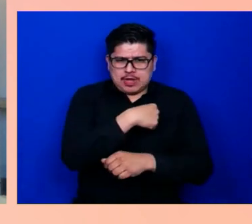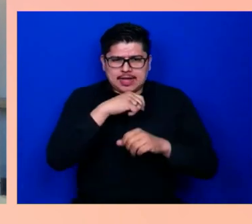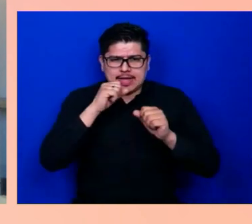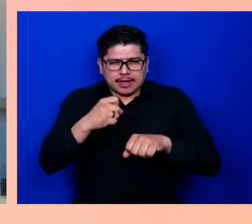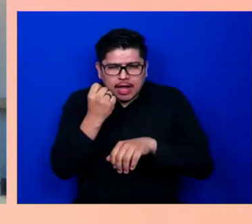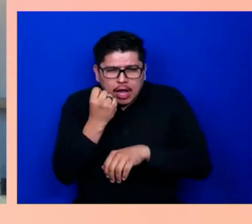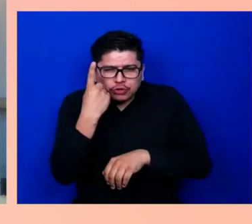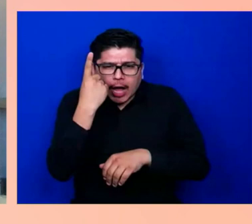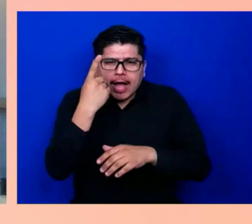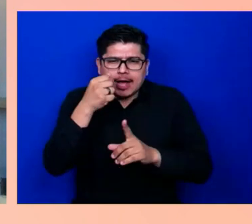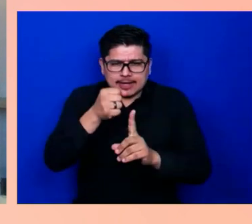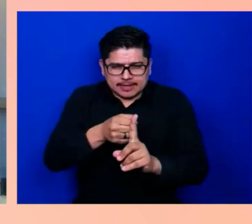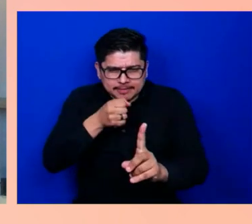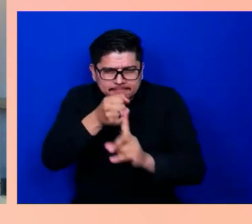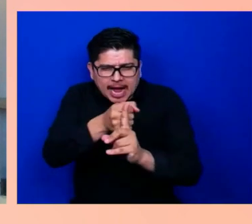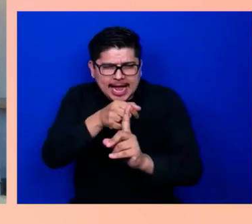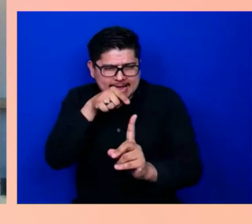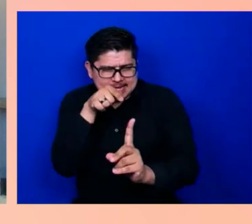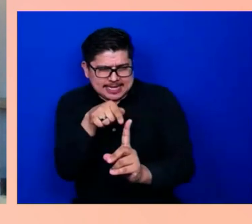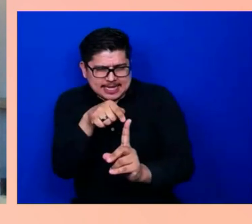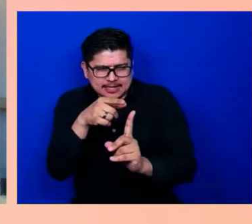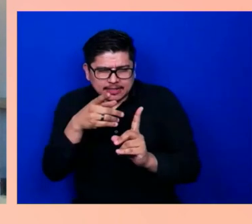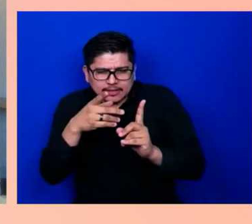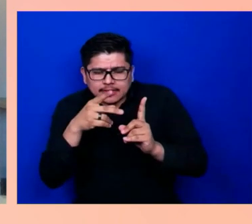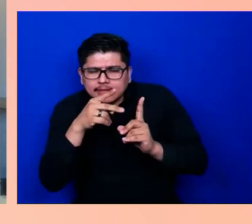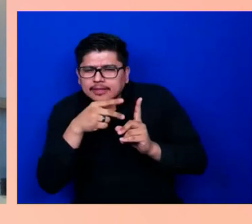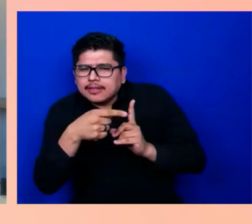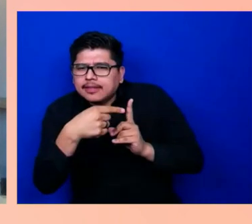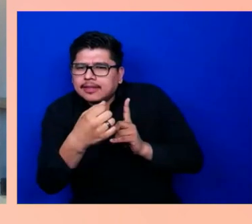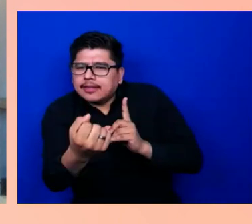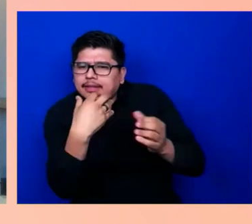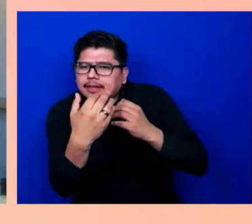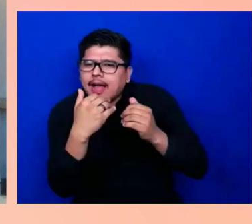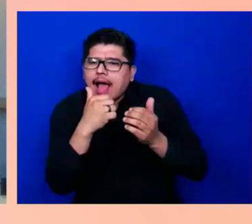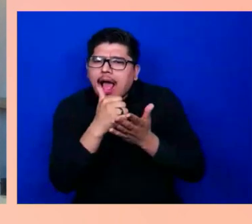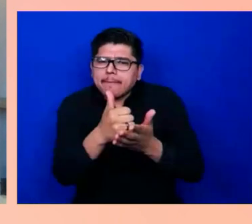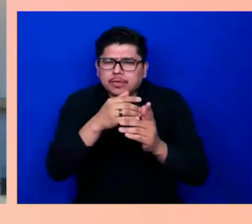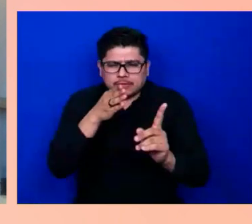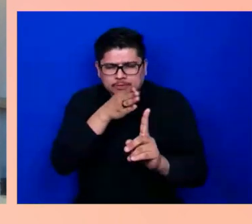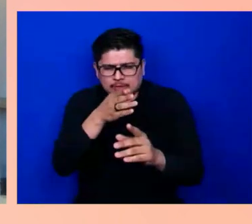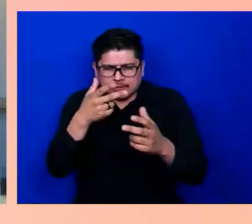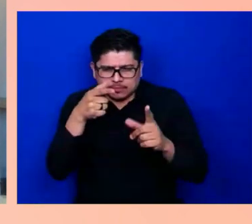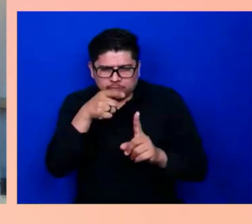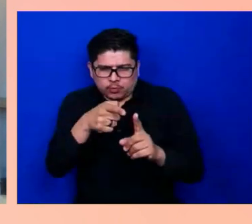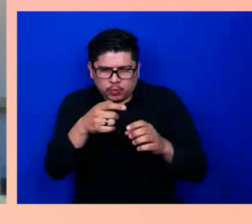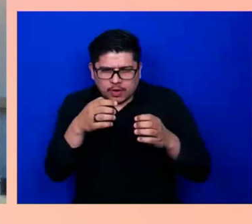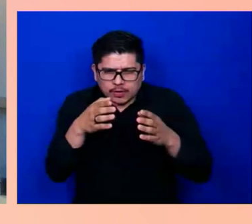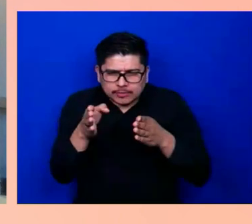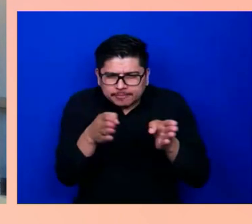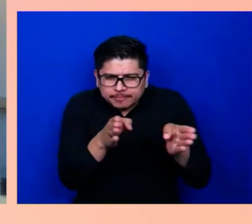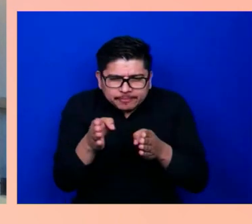insight to know where to put and direct your efforts. For Seeing AI, we found that in the UK alone where I am here today,